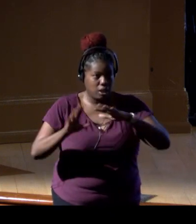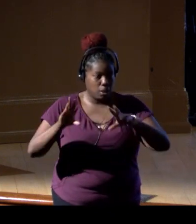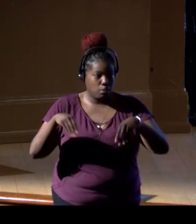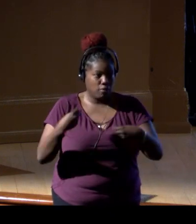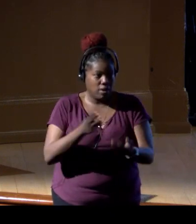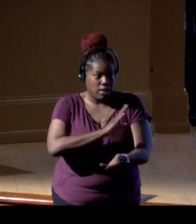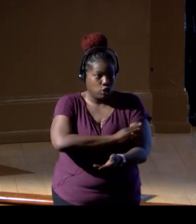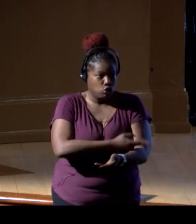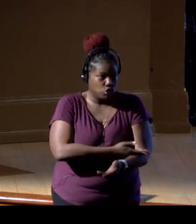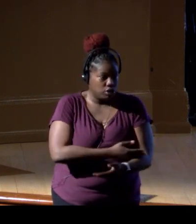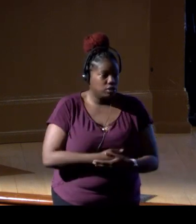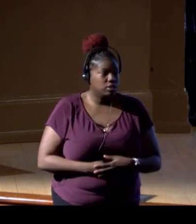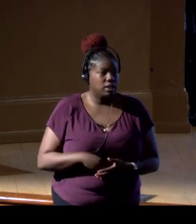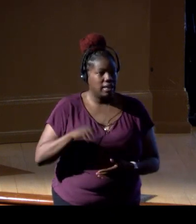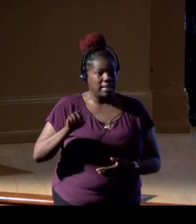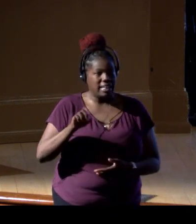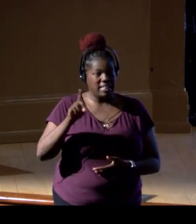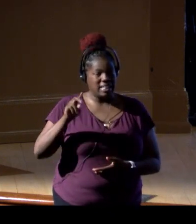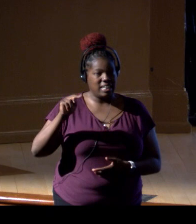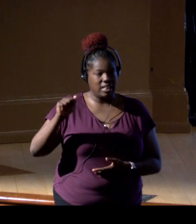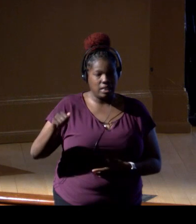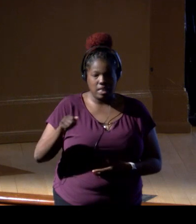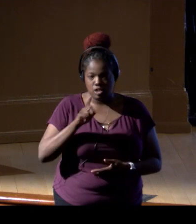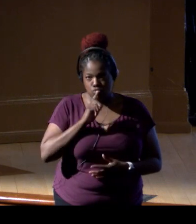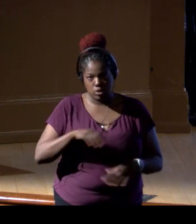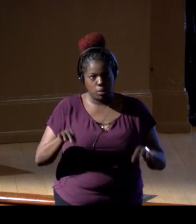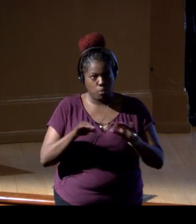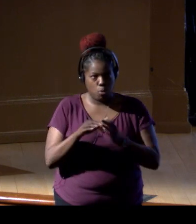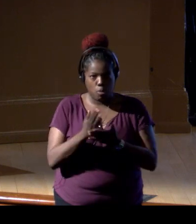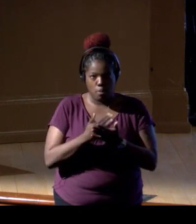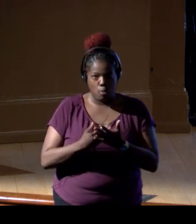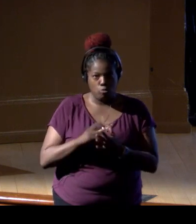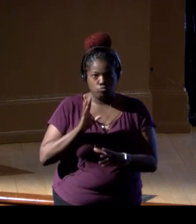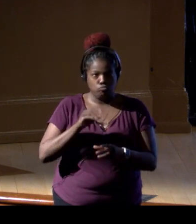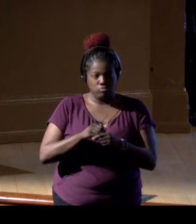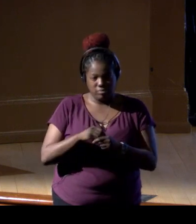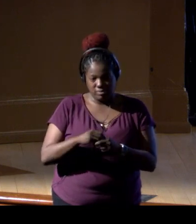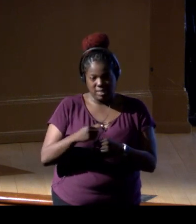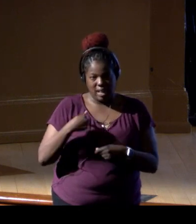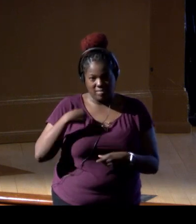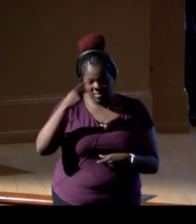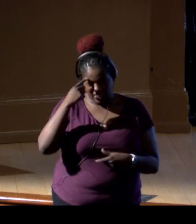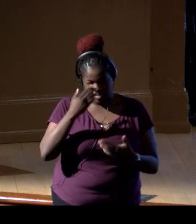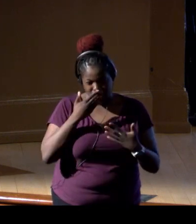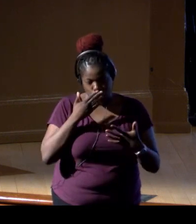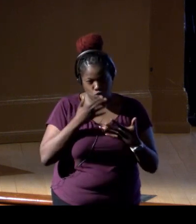So eDNA is a much, much needed part of that equation as far as I'm concerned. So thank you.